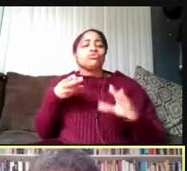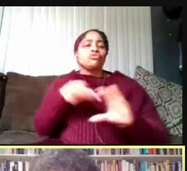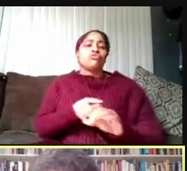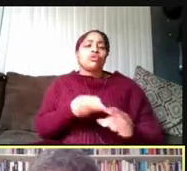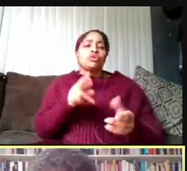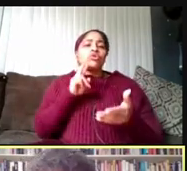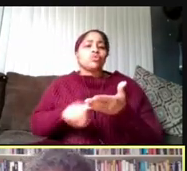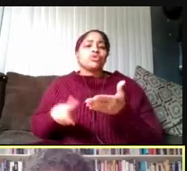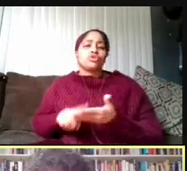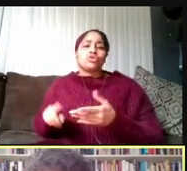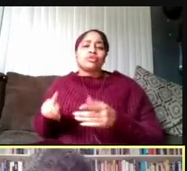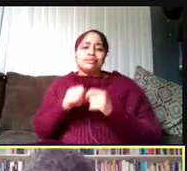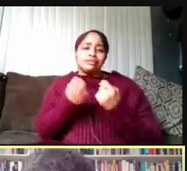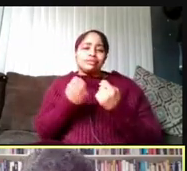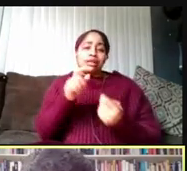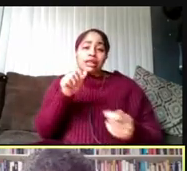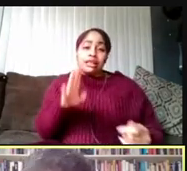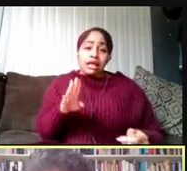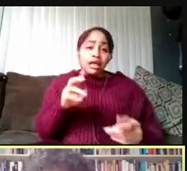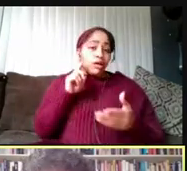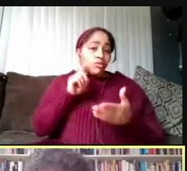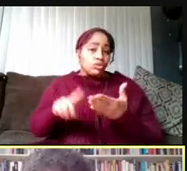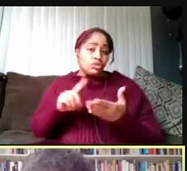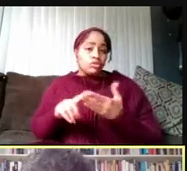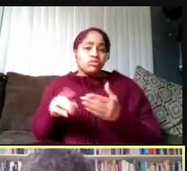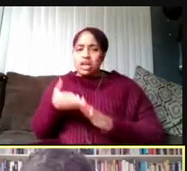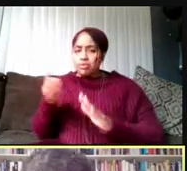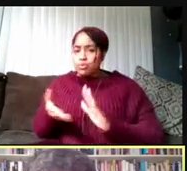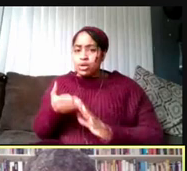Lab research is operational, it no longer requires